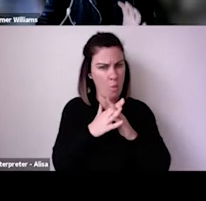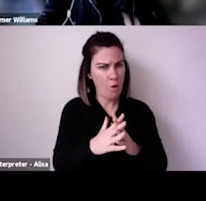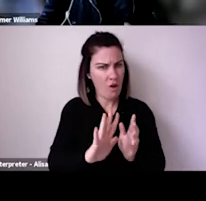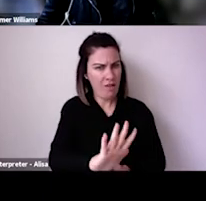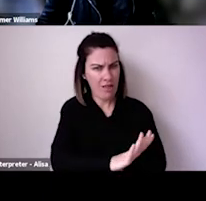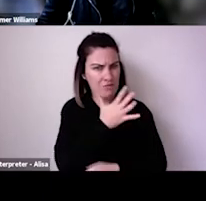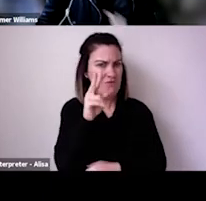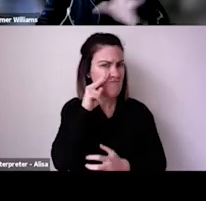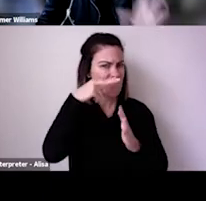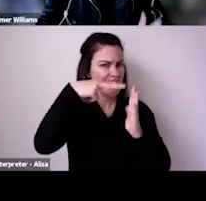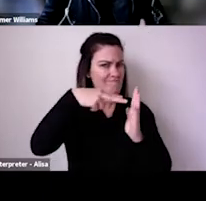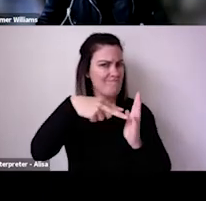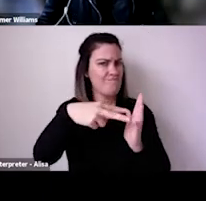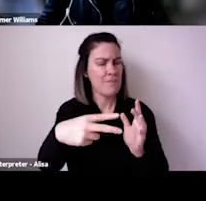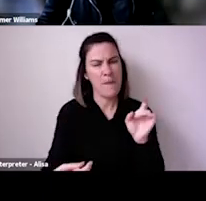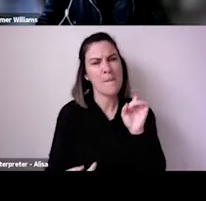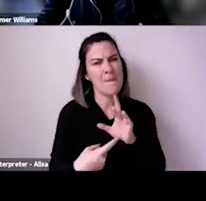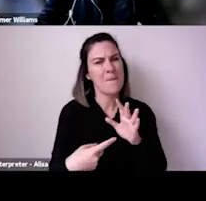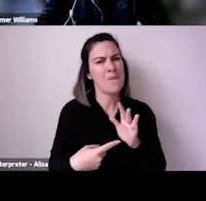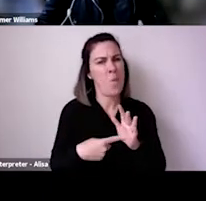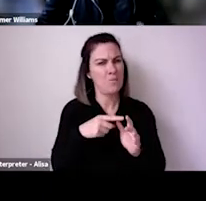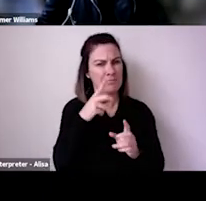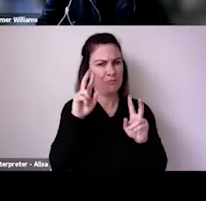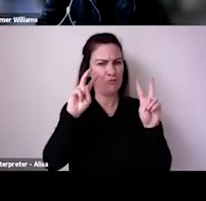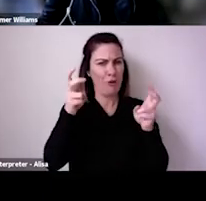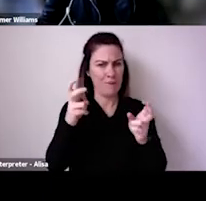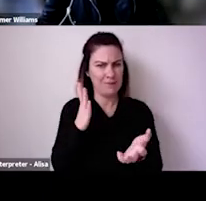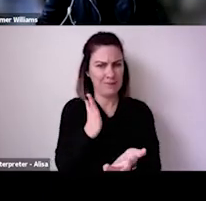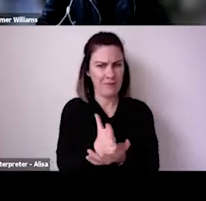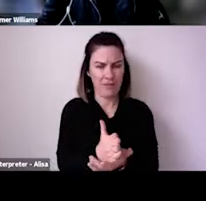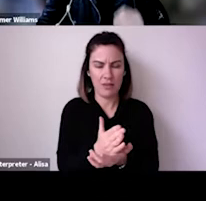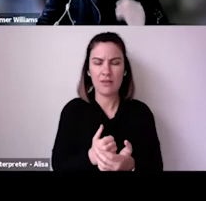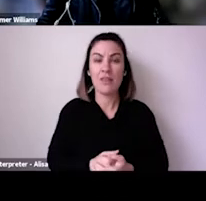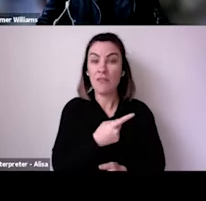leader in the study, but I just wanted to provide a little bit of context for our discussion today.